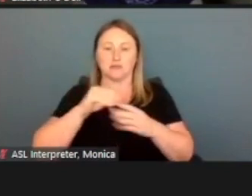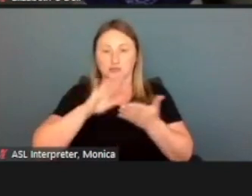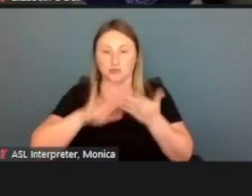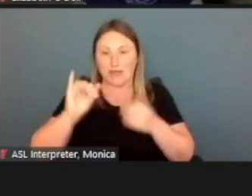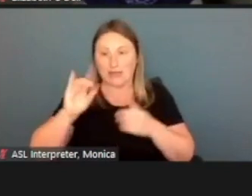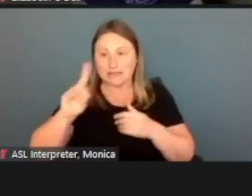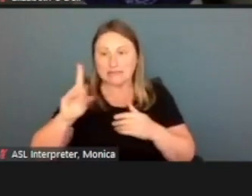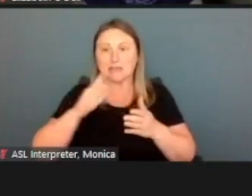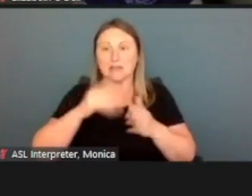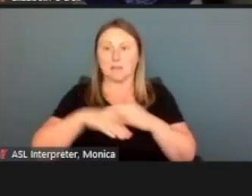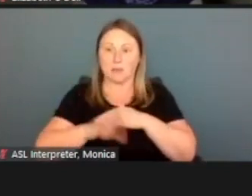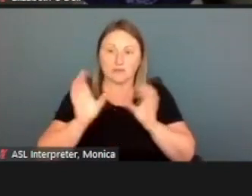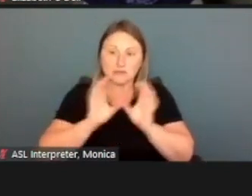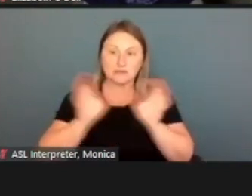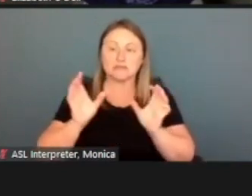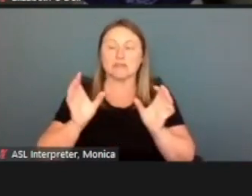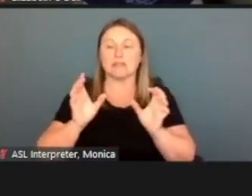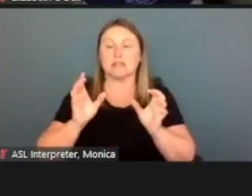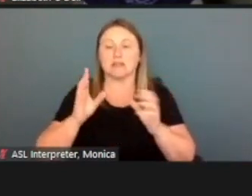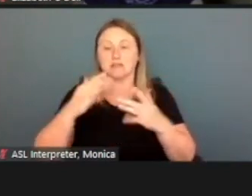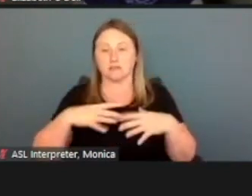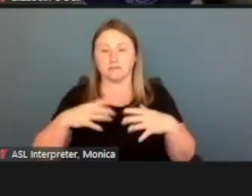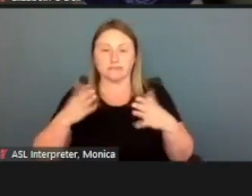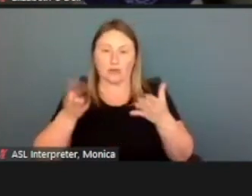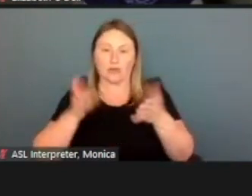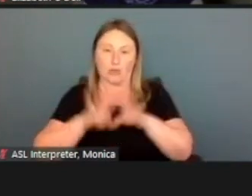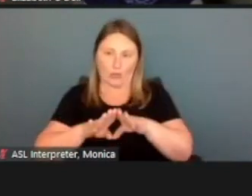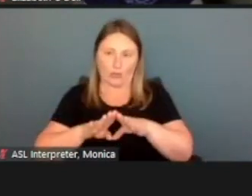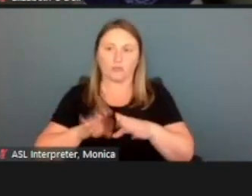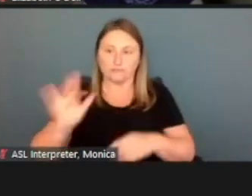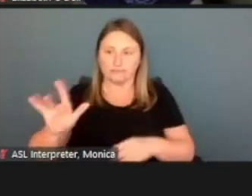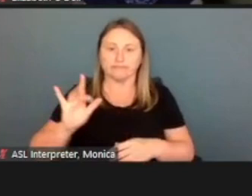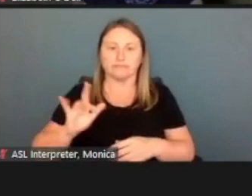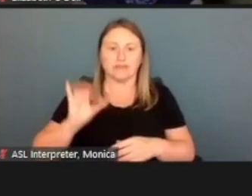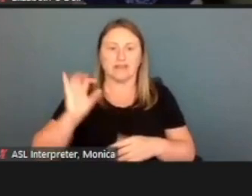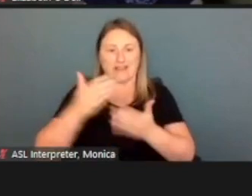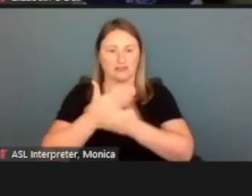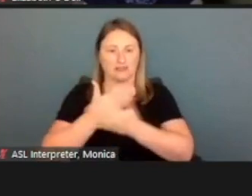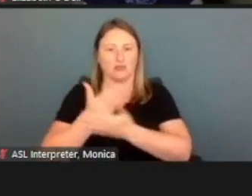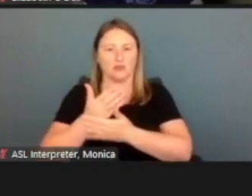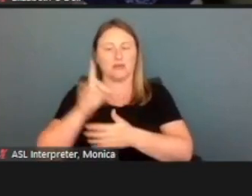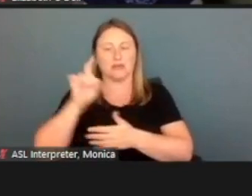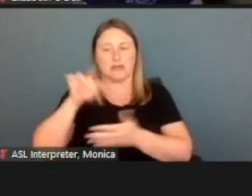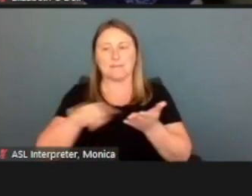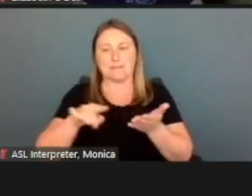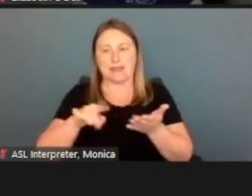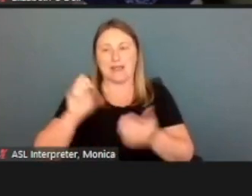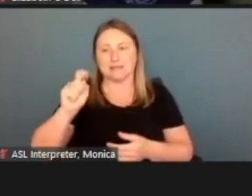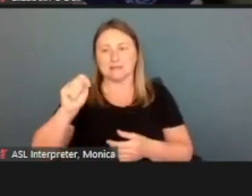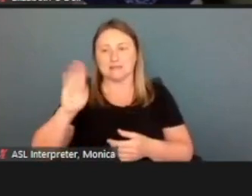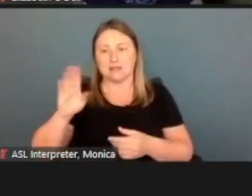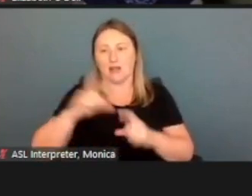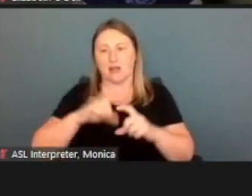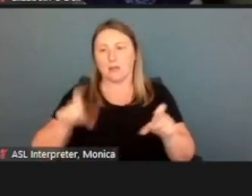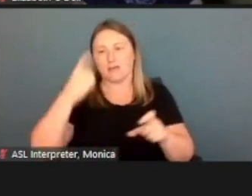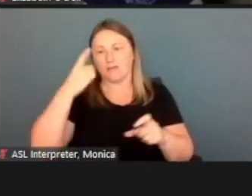Close, this one that we just got new. I can see how they need the pay stubs for July and August. Hit, Close.